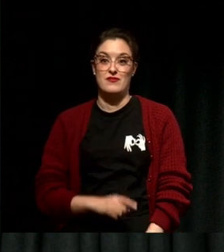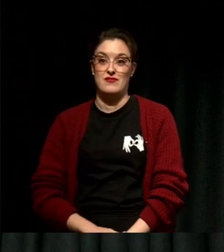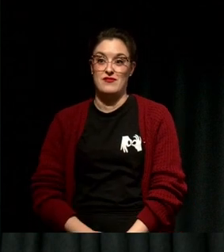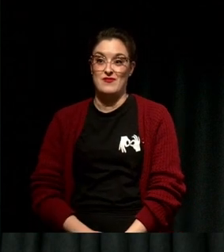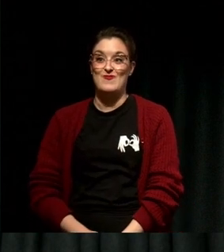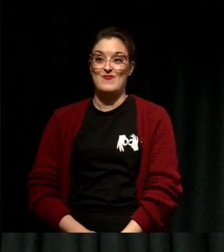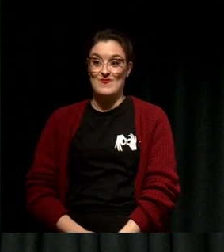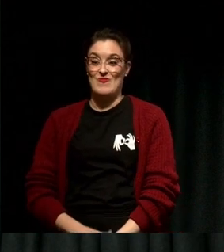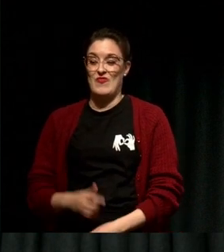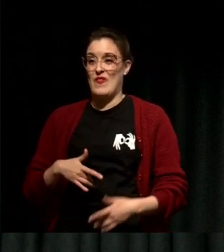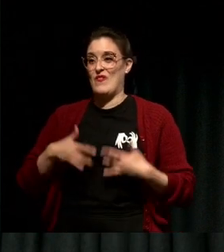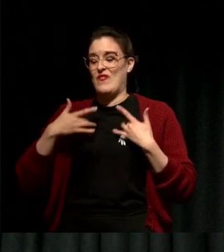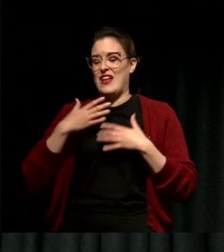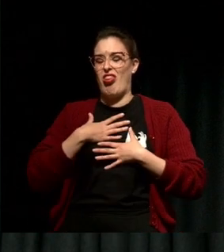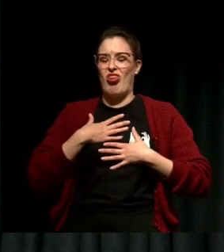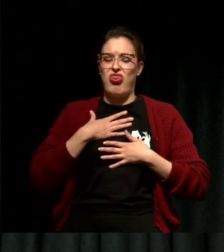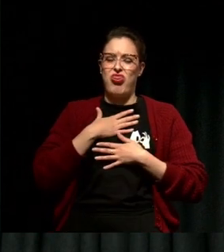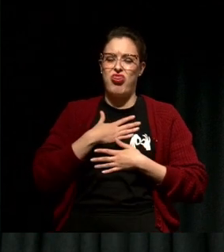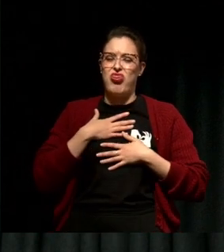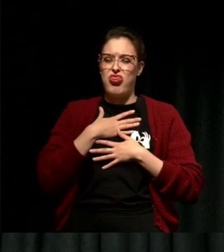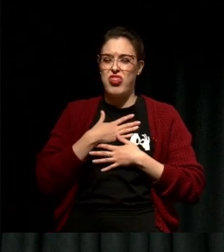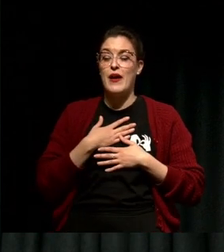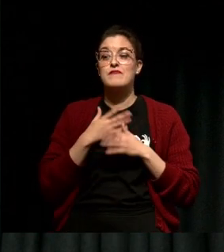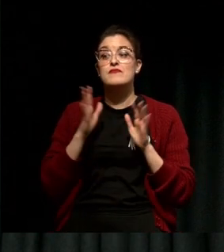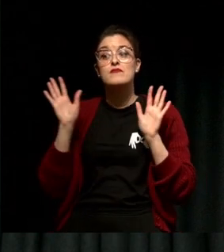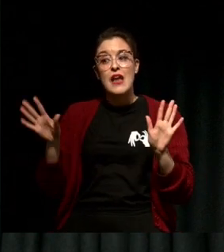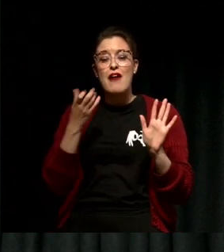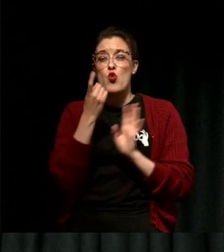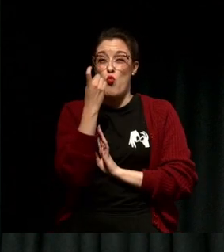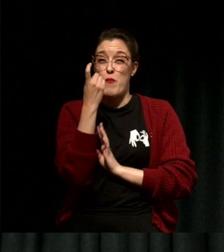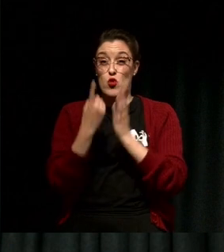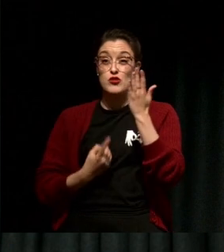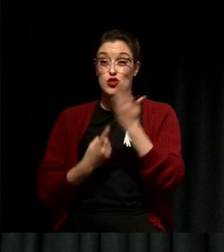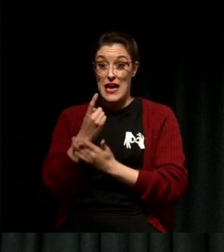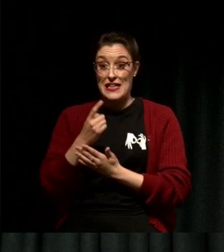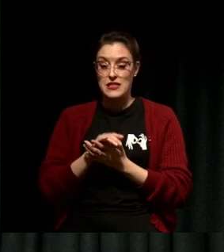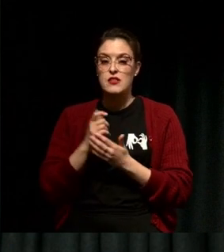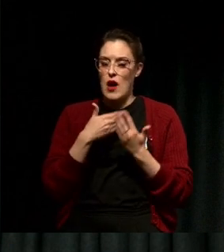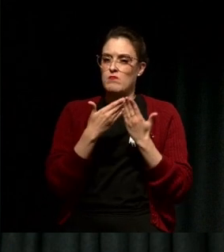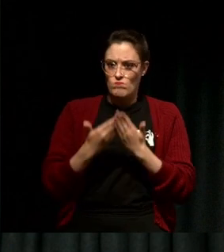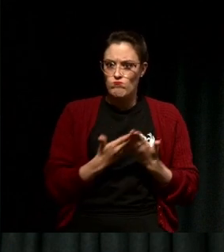I felt terrible, but I had one more chance to take this exam so I studied a little bit better.